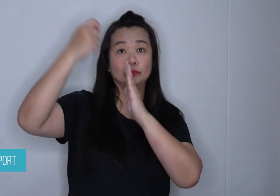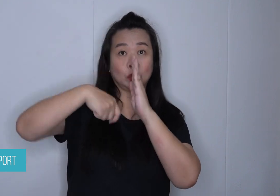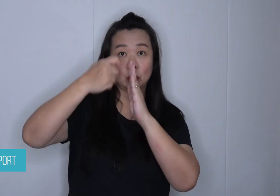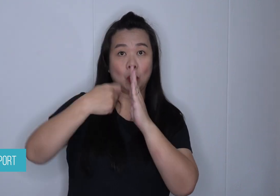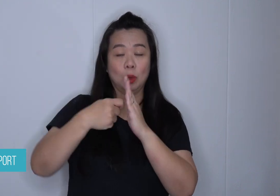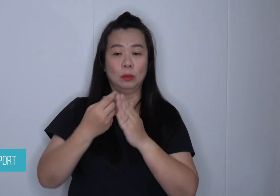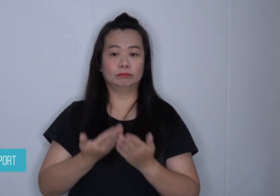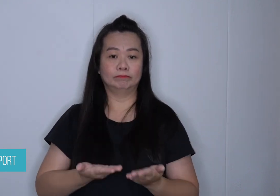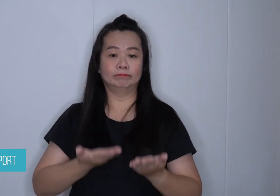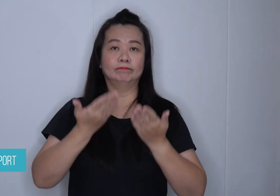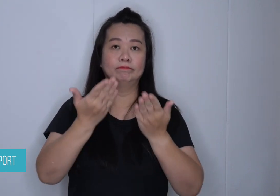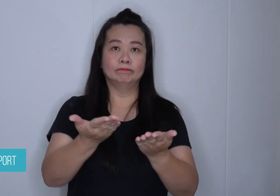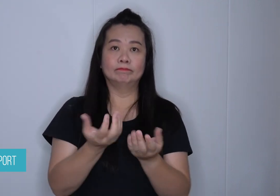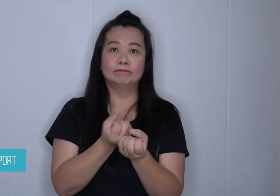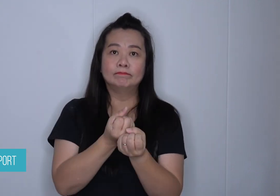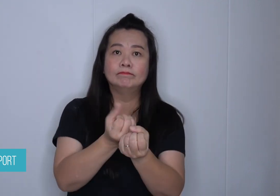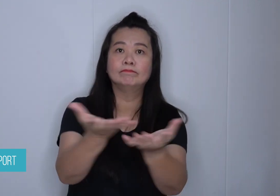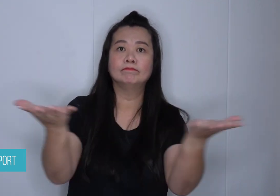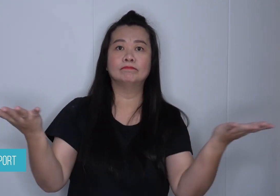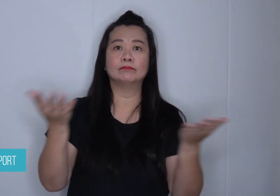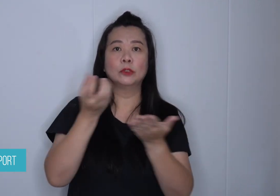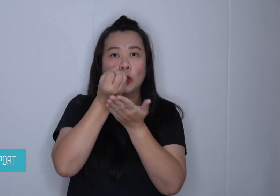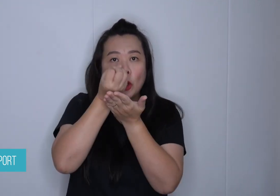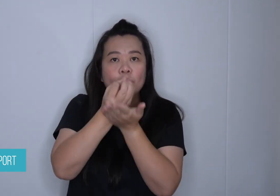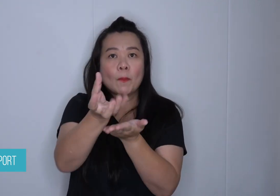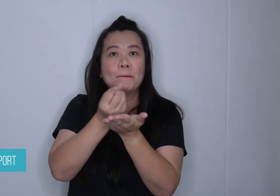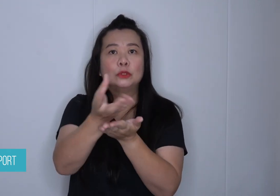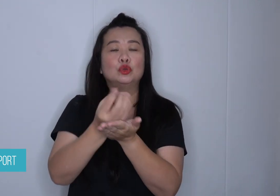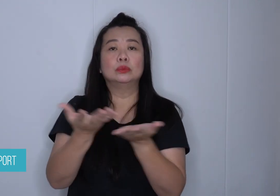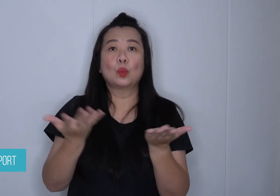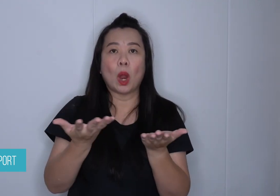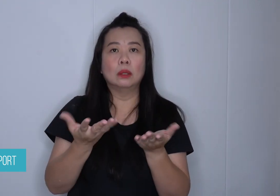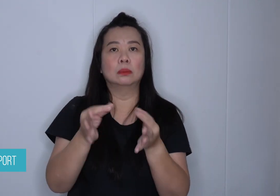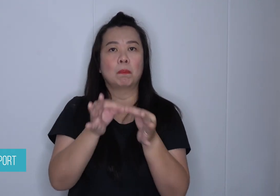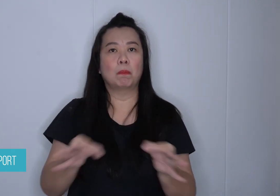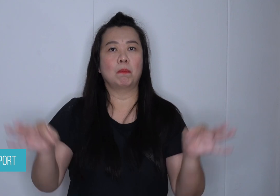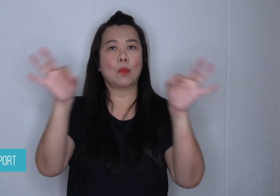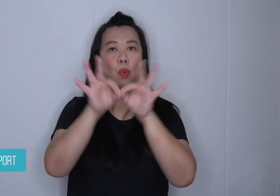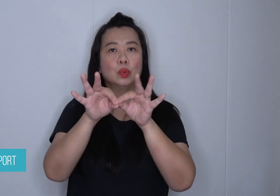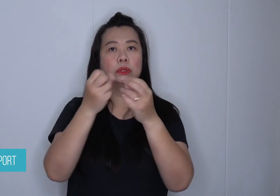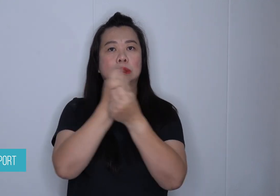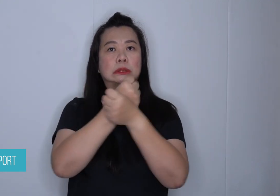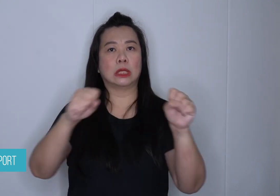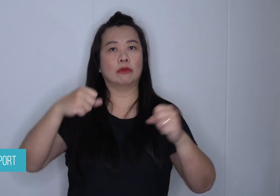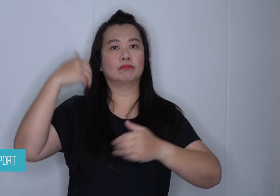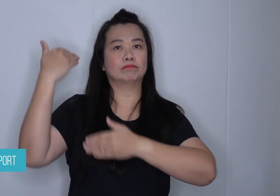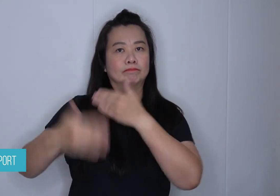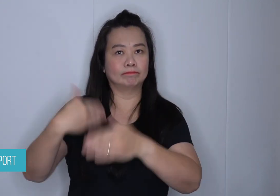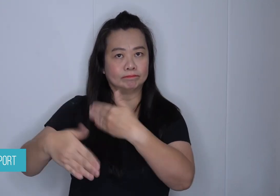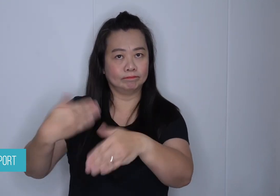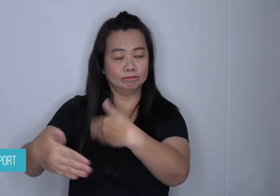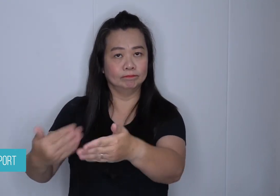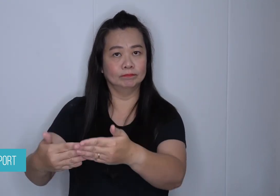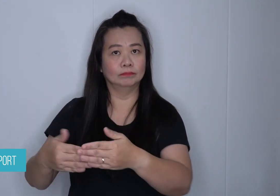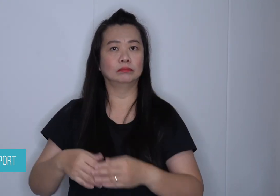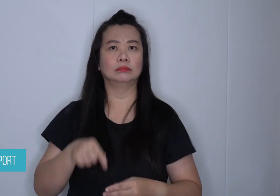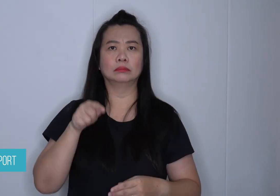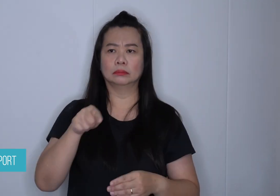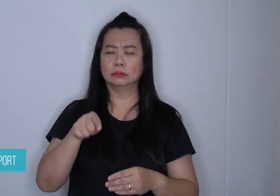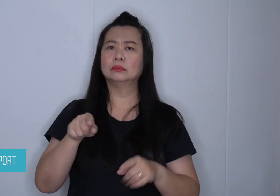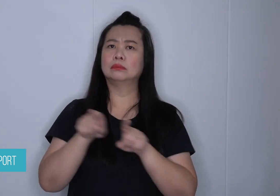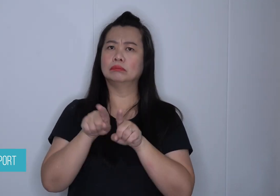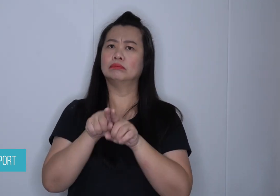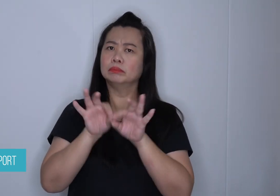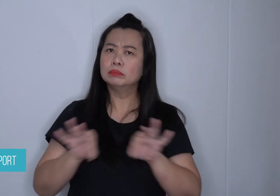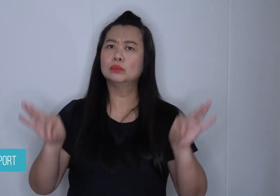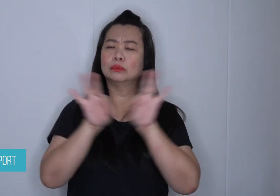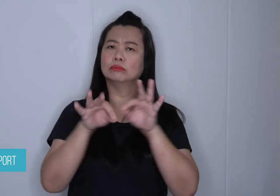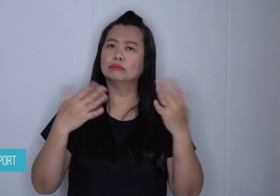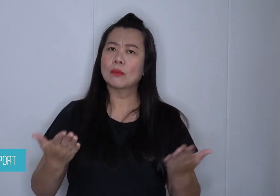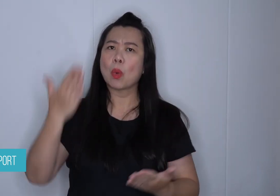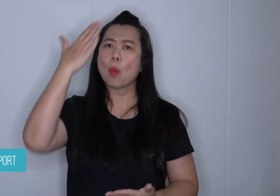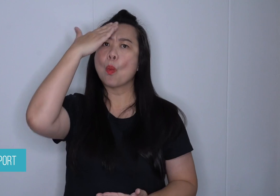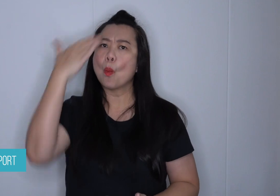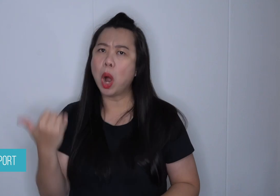Since the information is important, they wanted to make